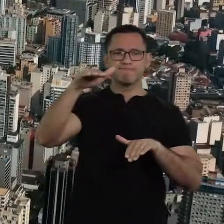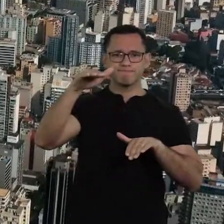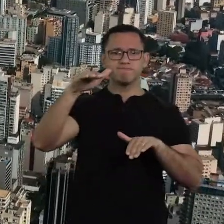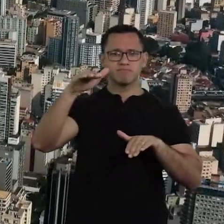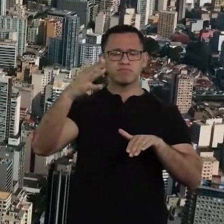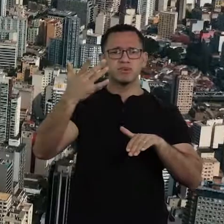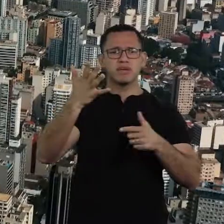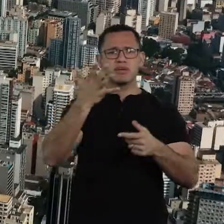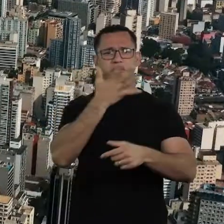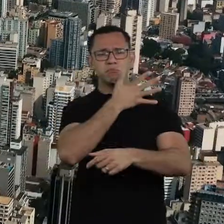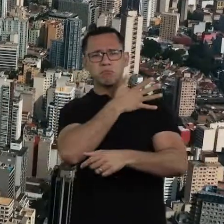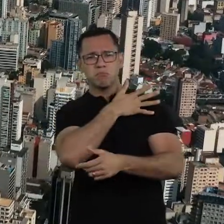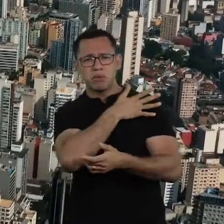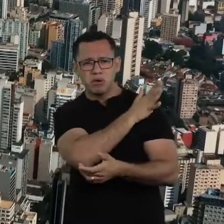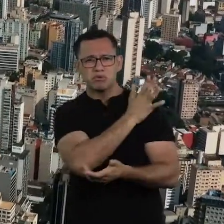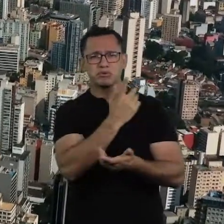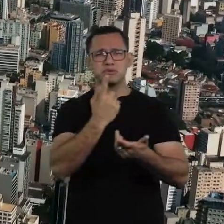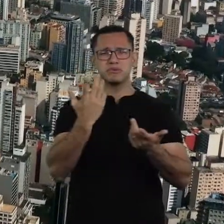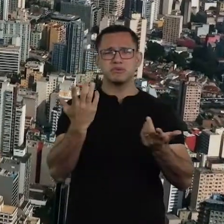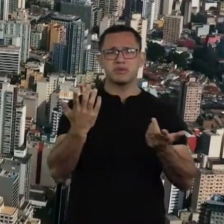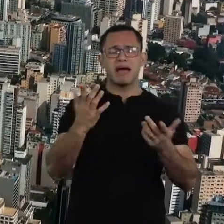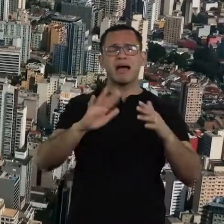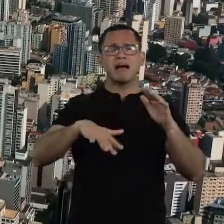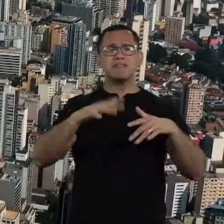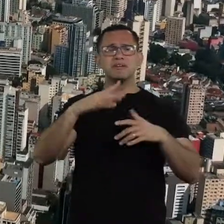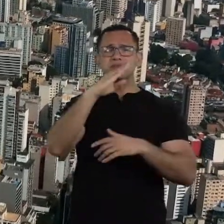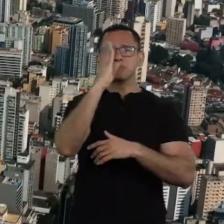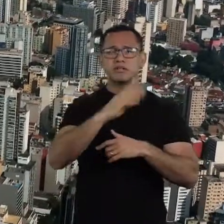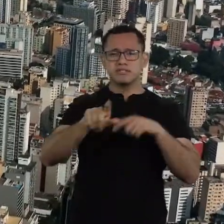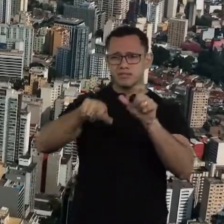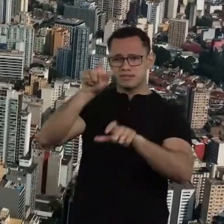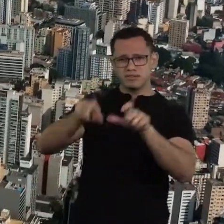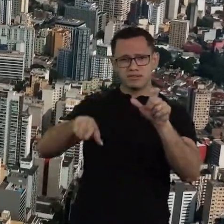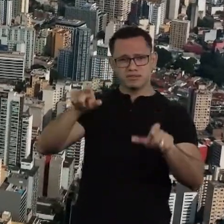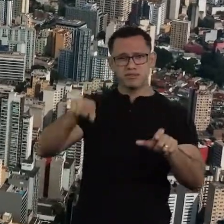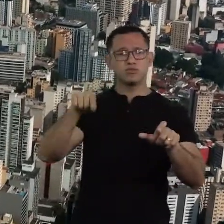prejudice. Millions of people